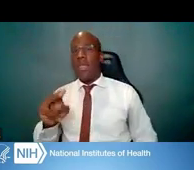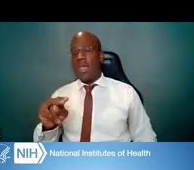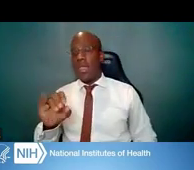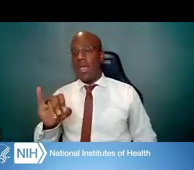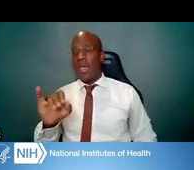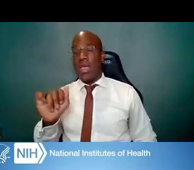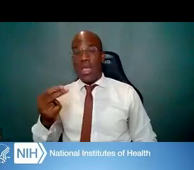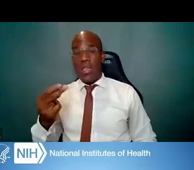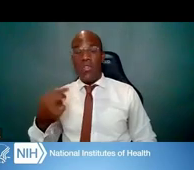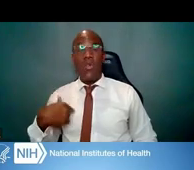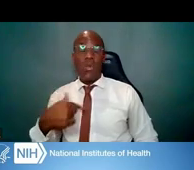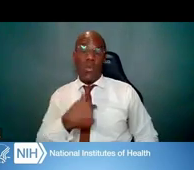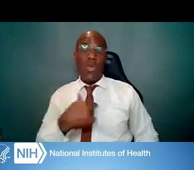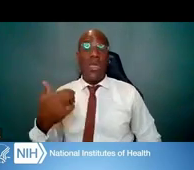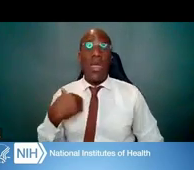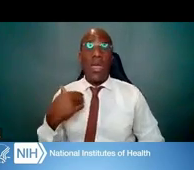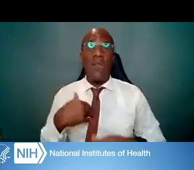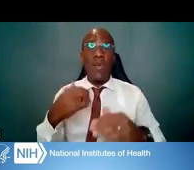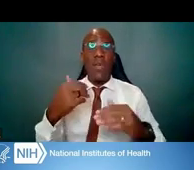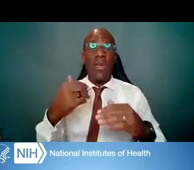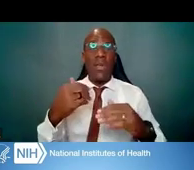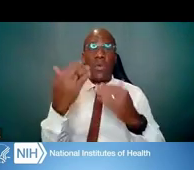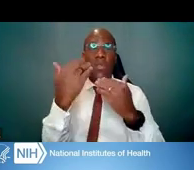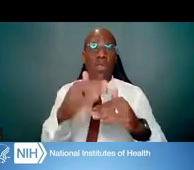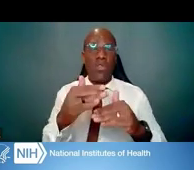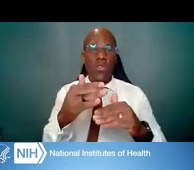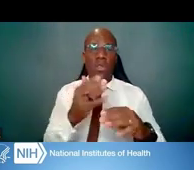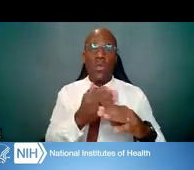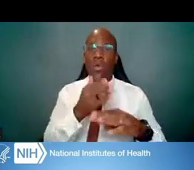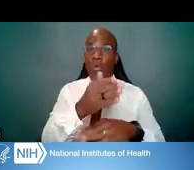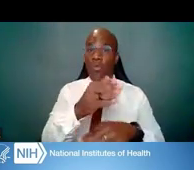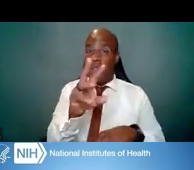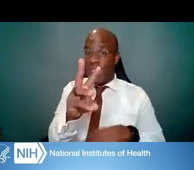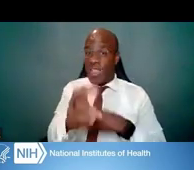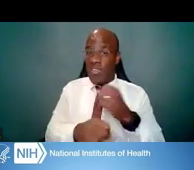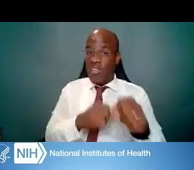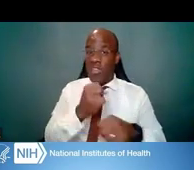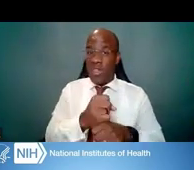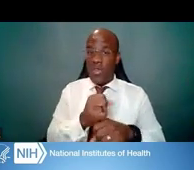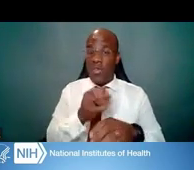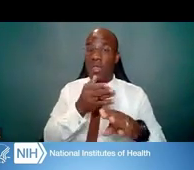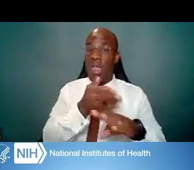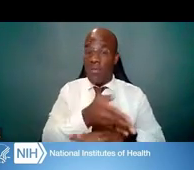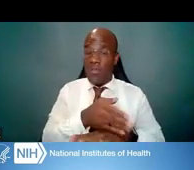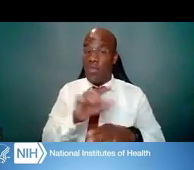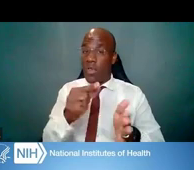than six years of postdoctoral experience before your K eligibility runs out.